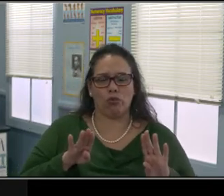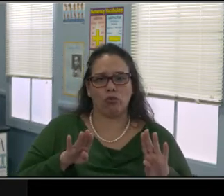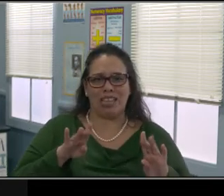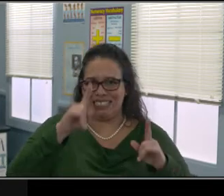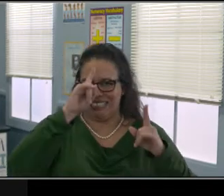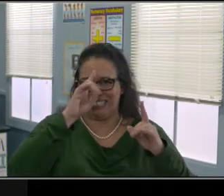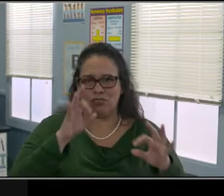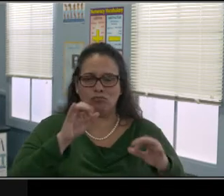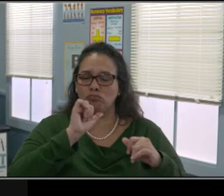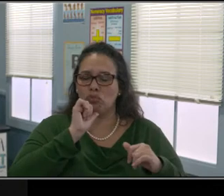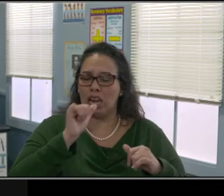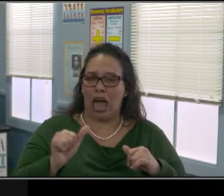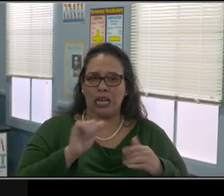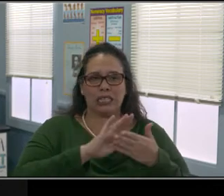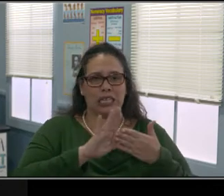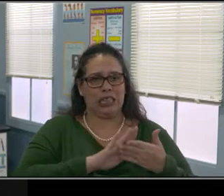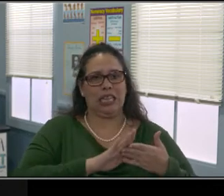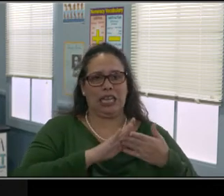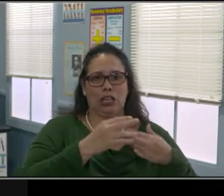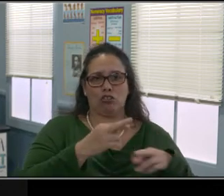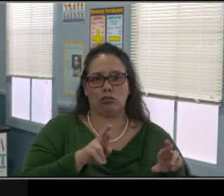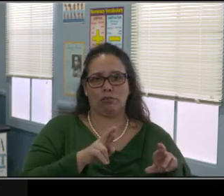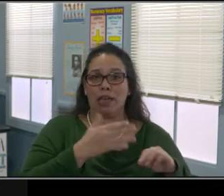I think it was an eight this week.